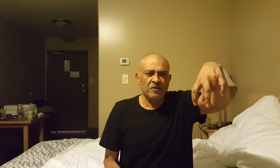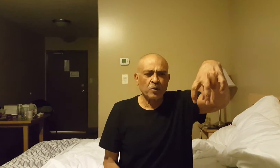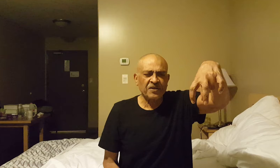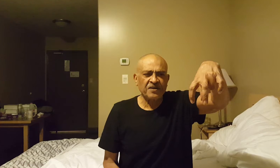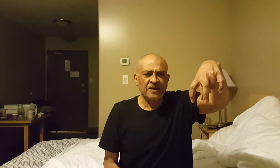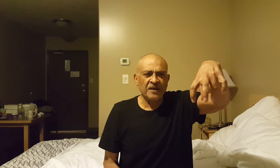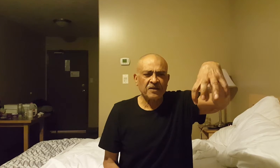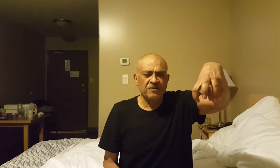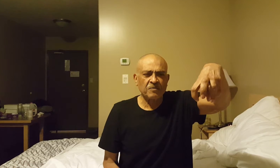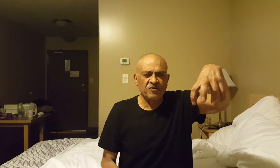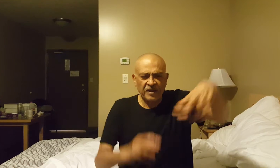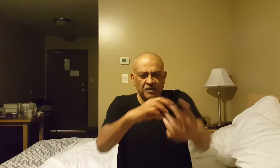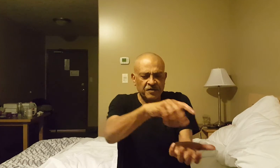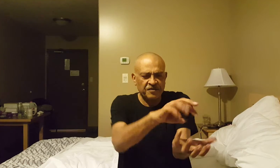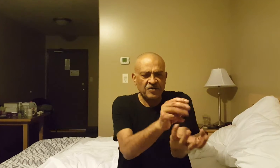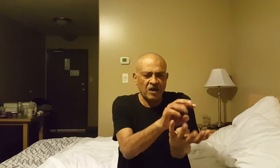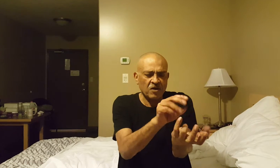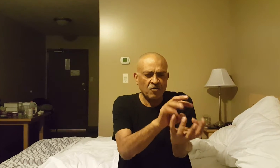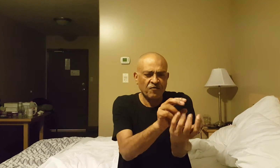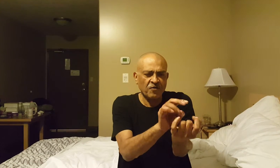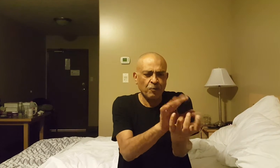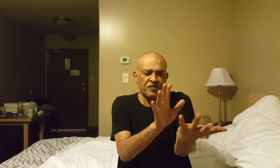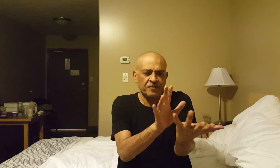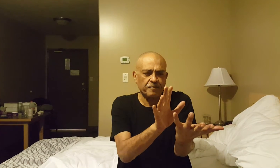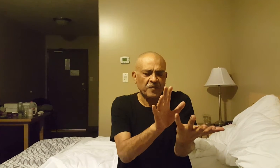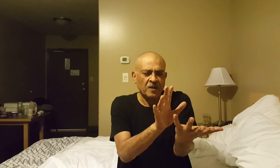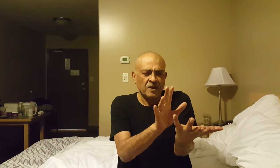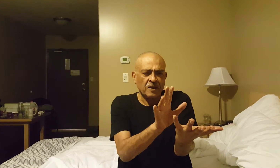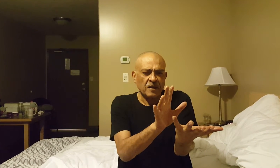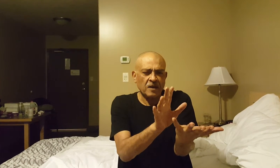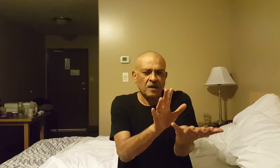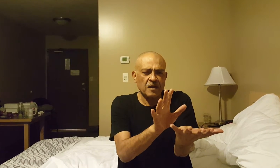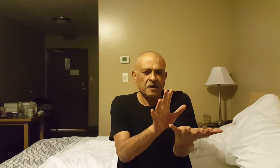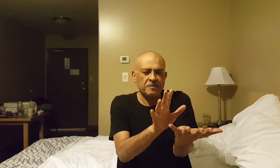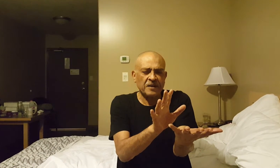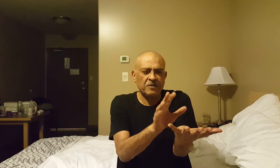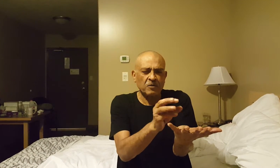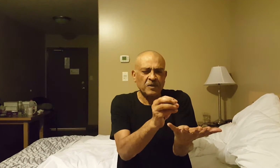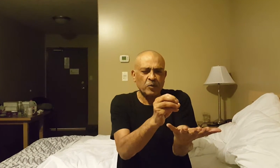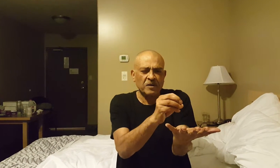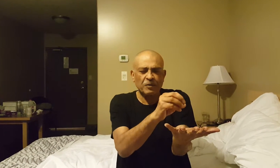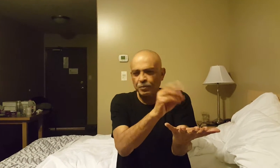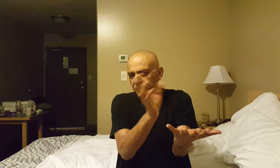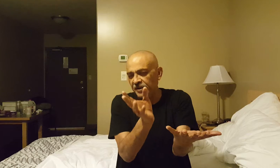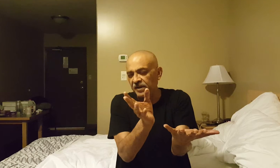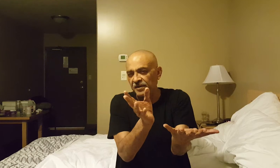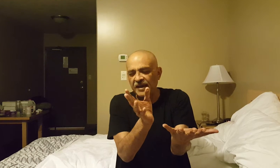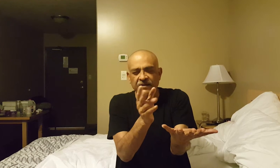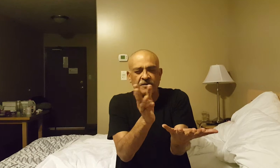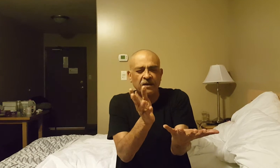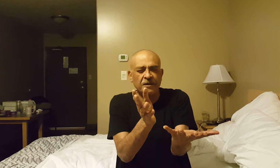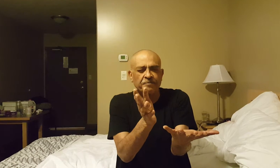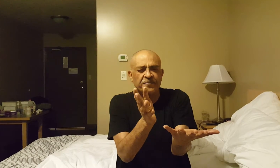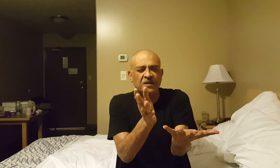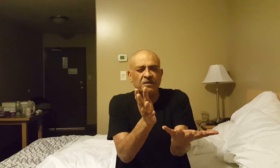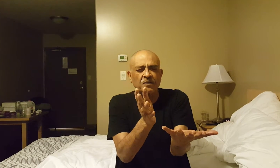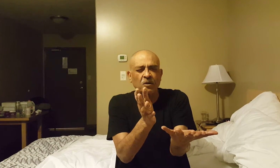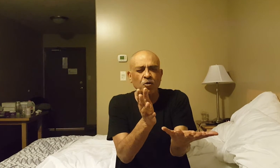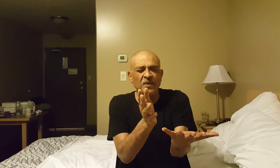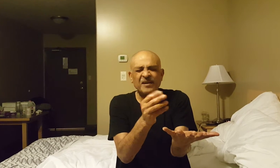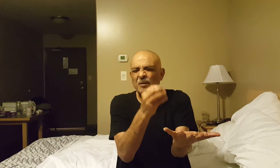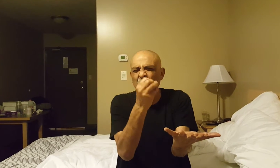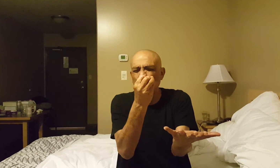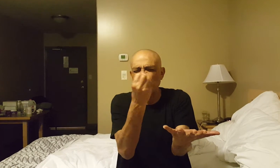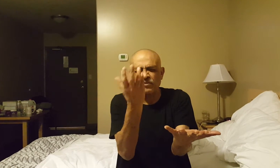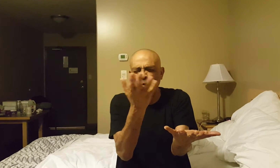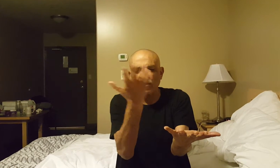with it a sealed jar of poison that will kill the cat automatically with it's odour